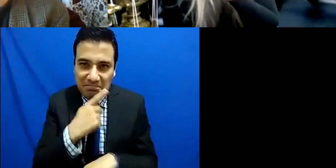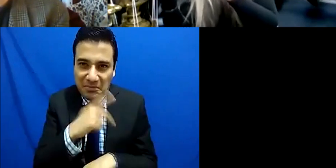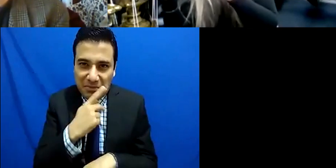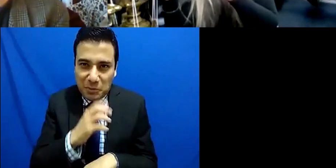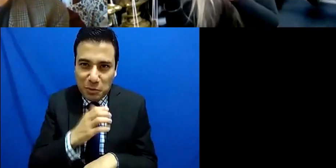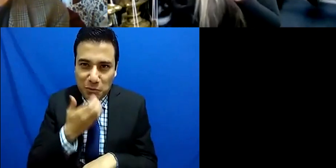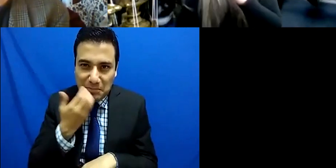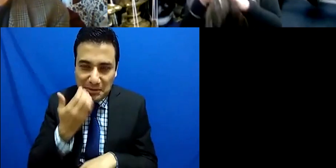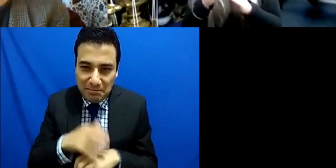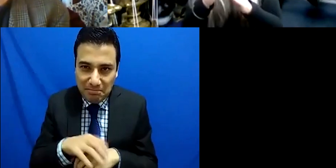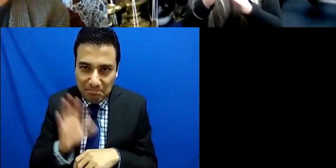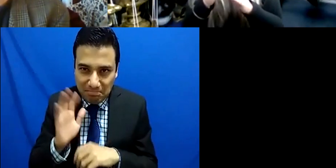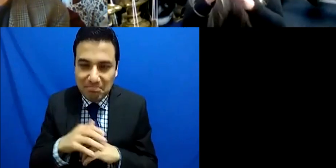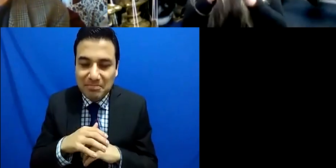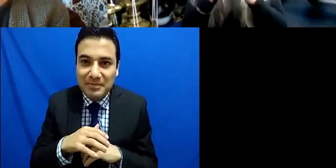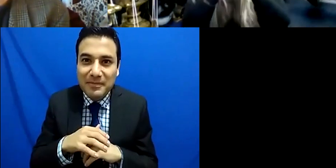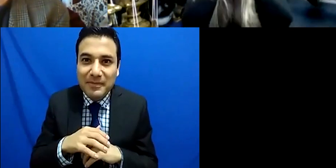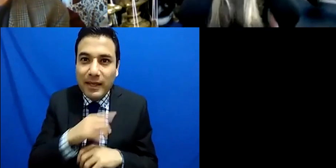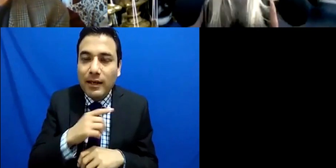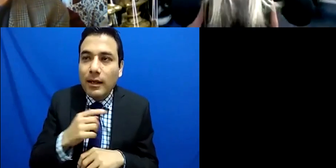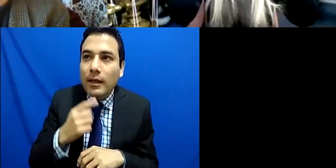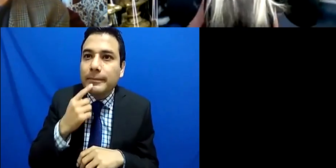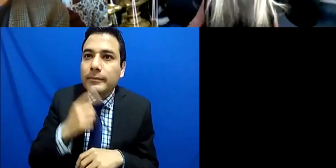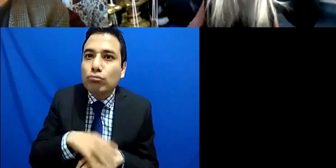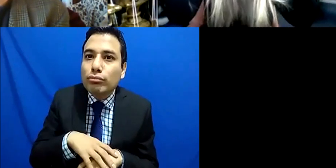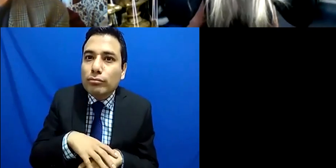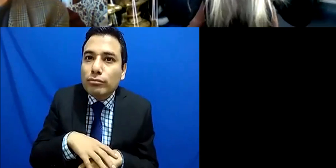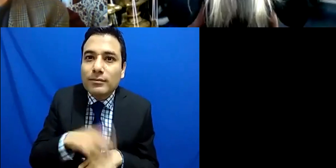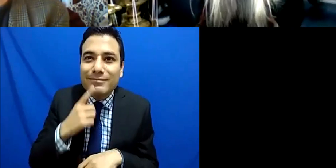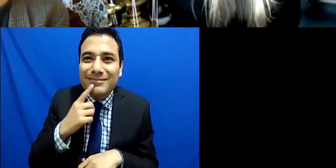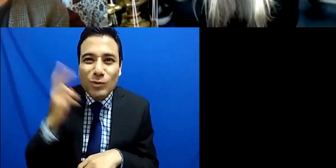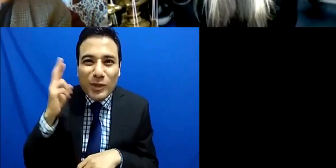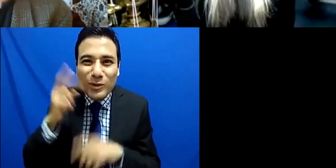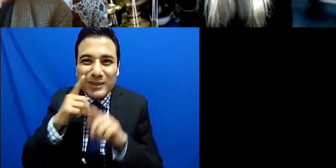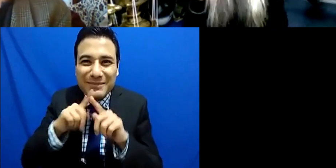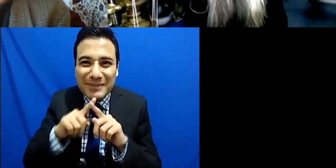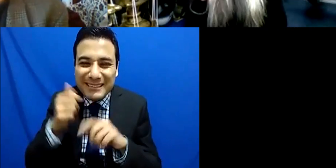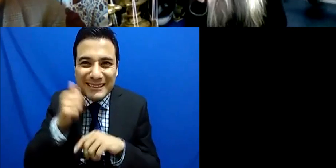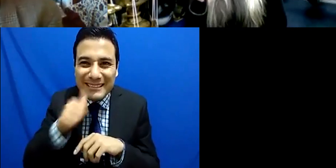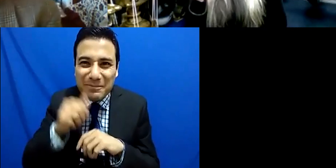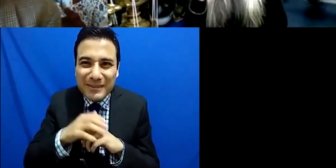necessarily to do with sound but the listening of the baby has expanded like nothing on earth,